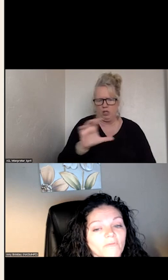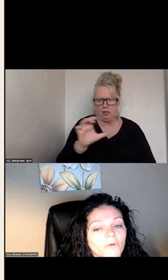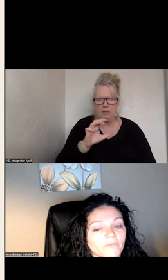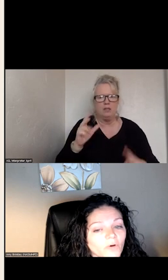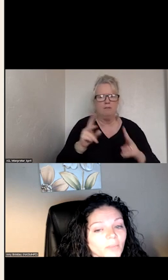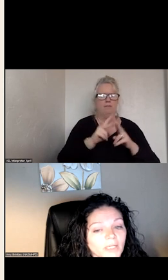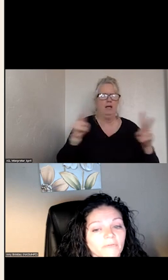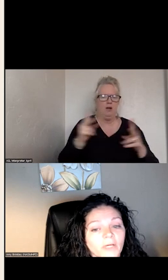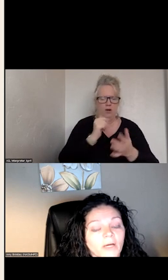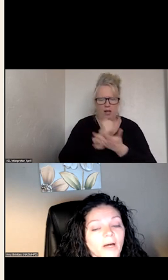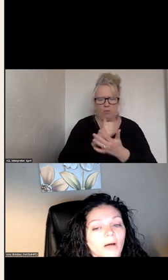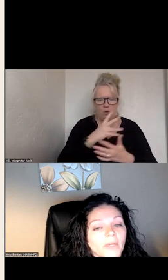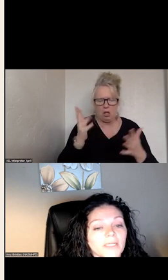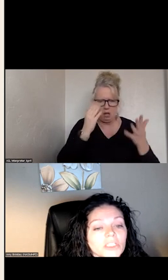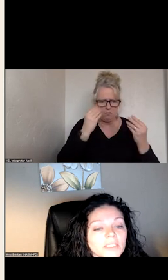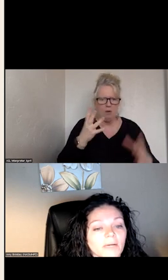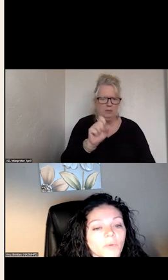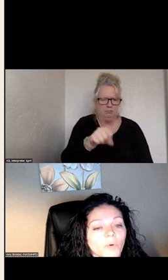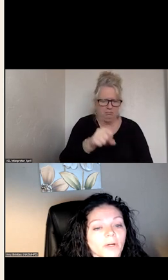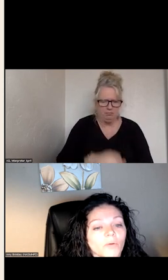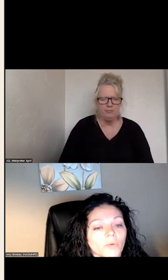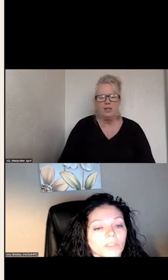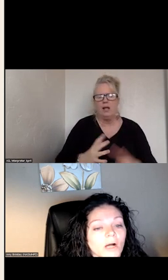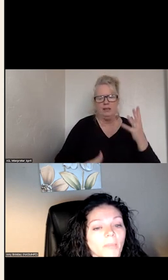HELPFUL AND INFORMATIVE. IN ADDITION WE WILL TALK